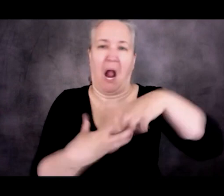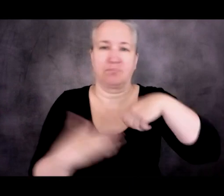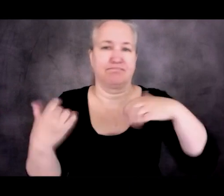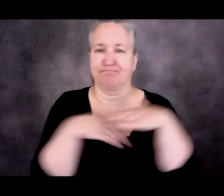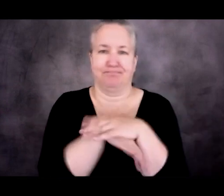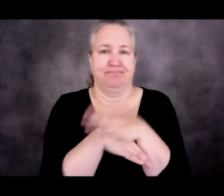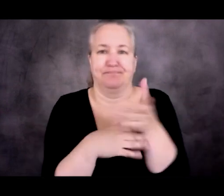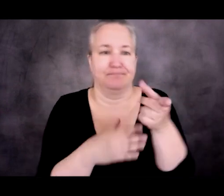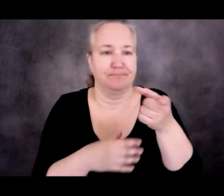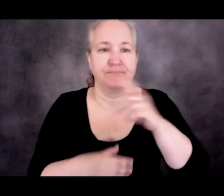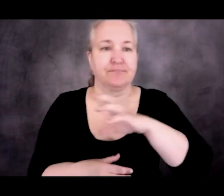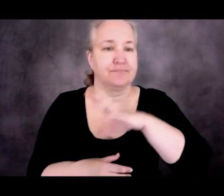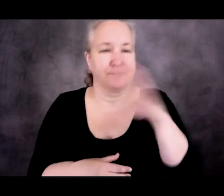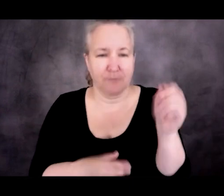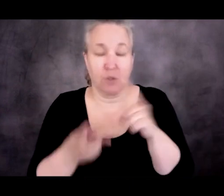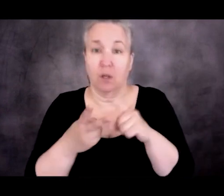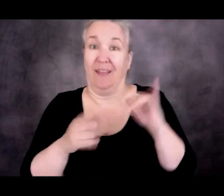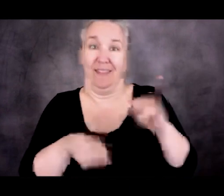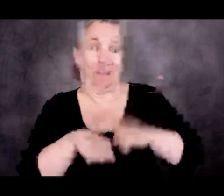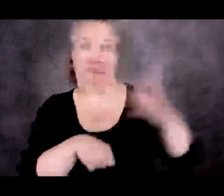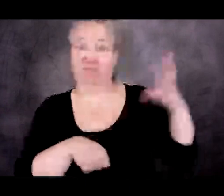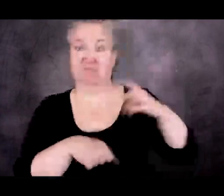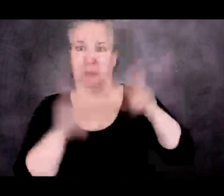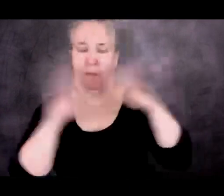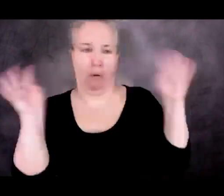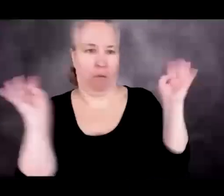That got a lot of attention at the time